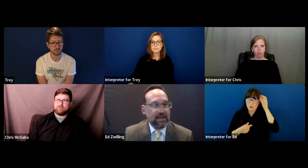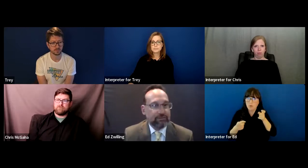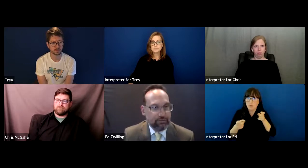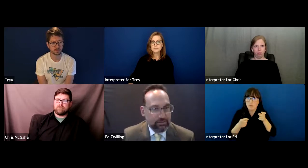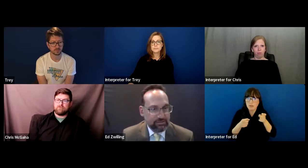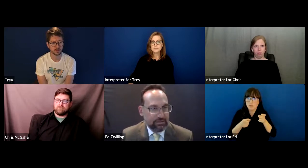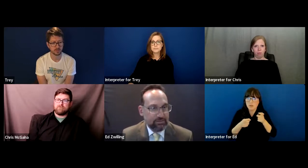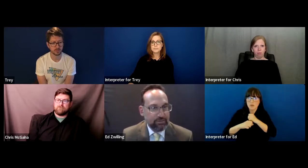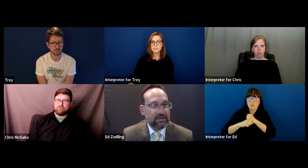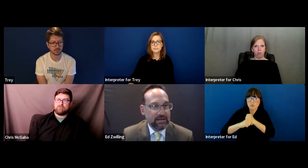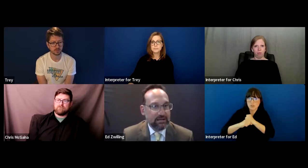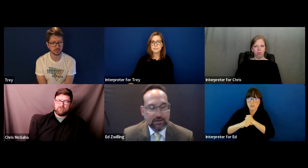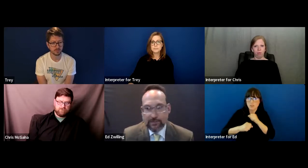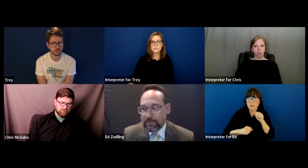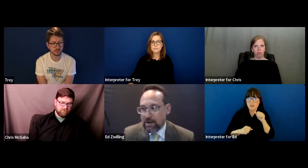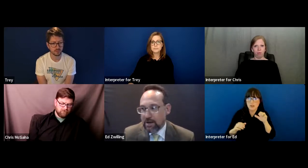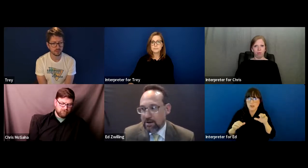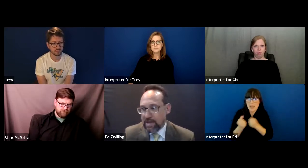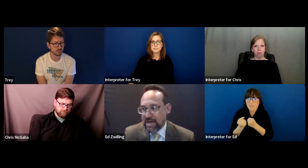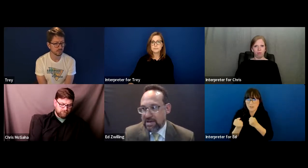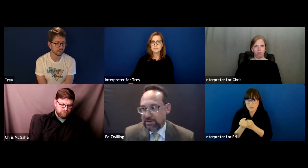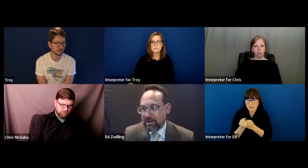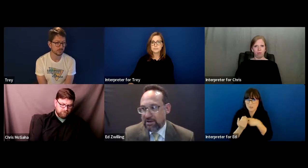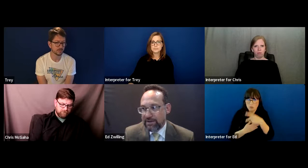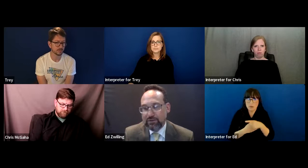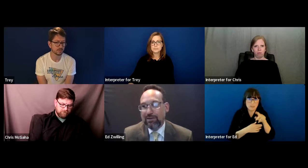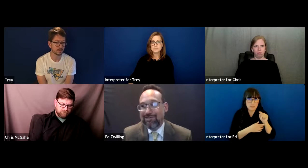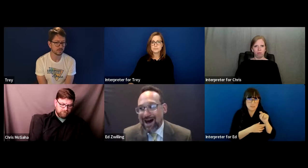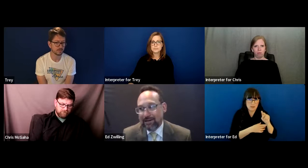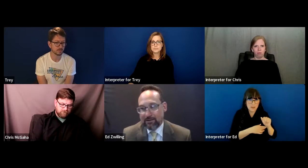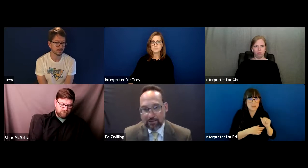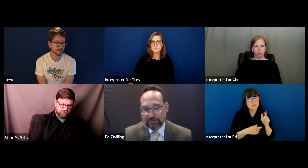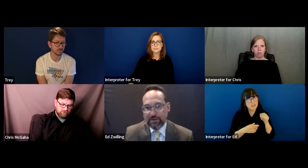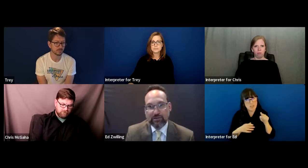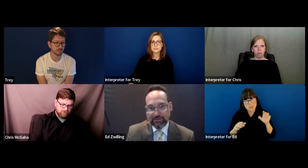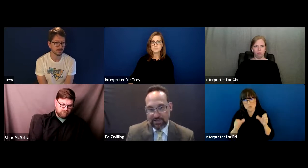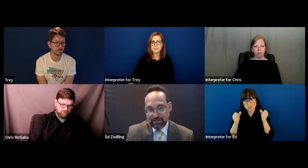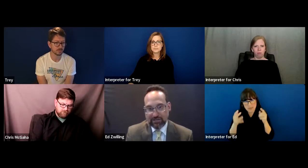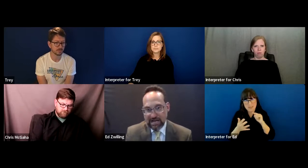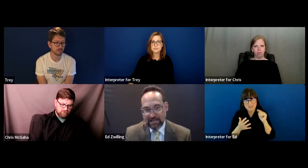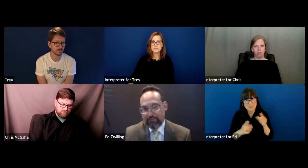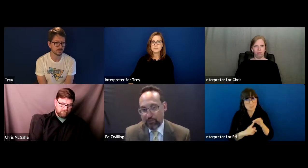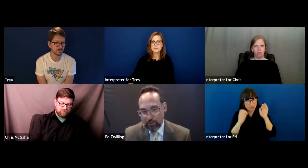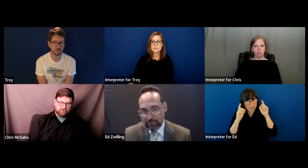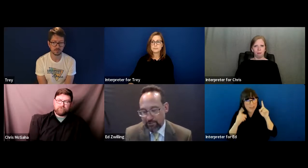and advocacy organization, P&A, and they do a lot of special education and IEP work.